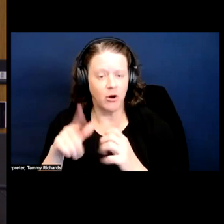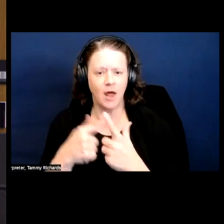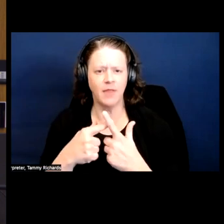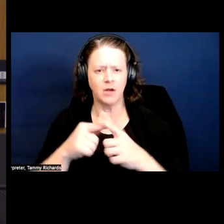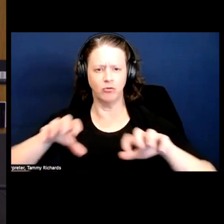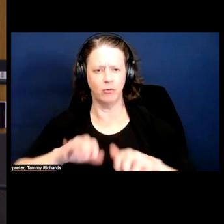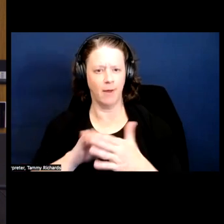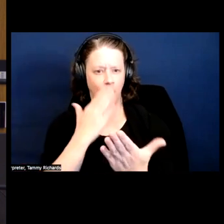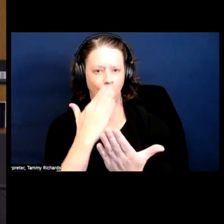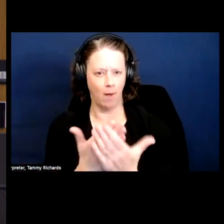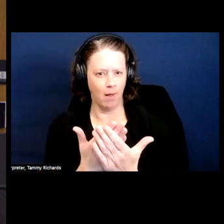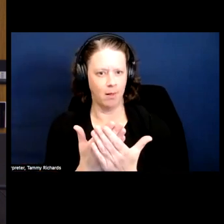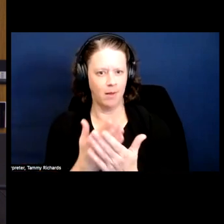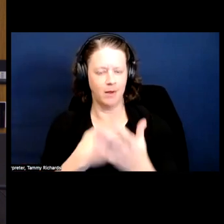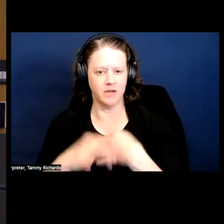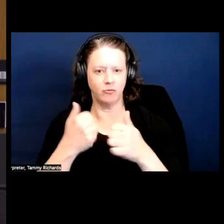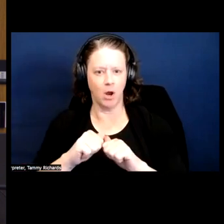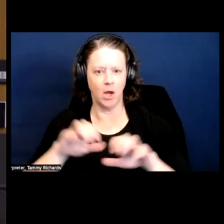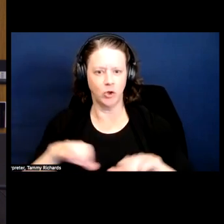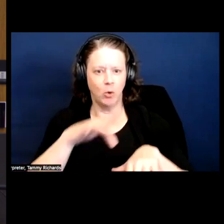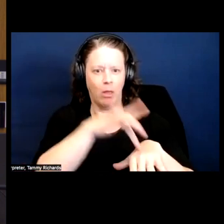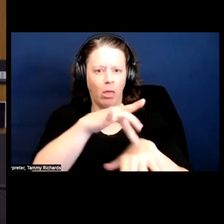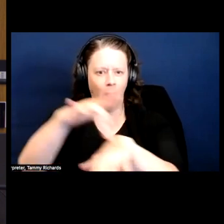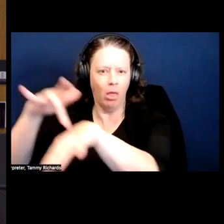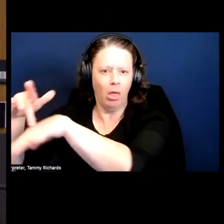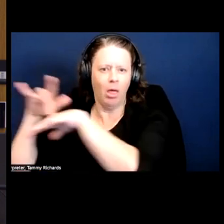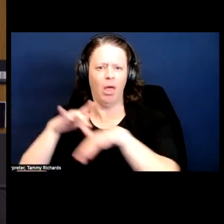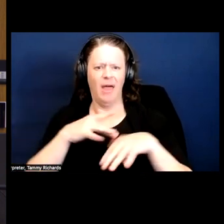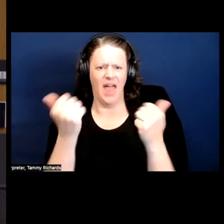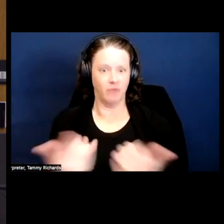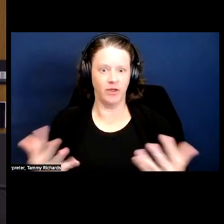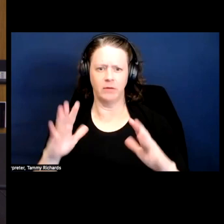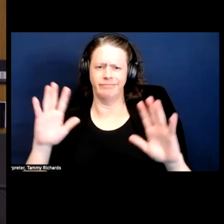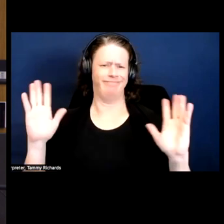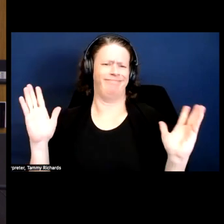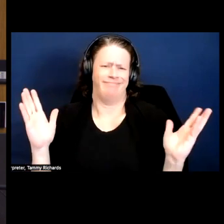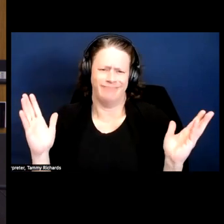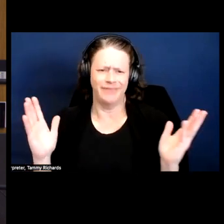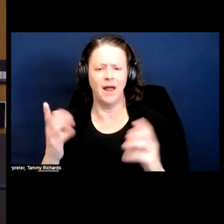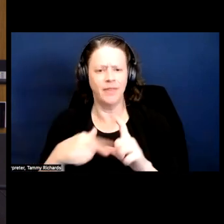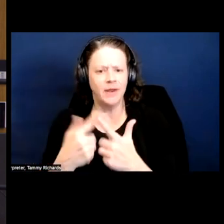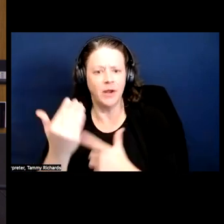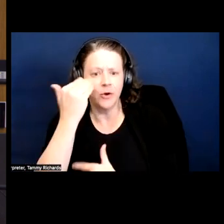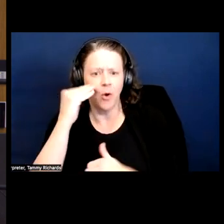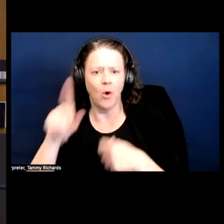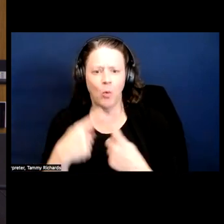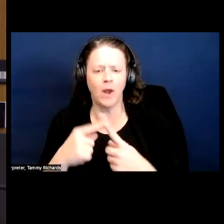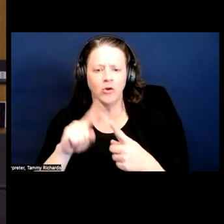well rather than trying to be and do everything, and knowing when is your point to step back, right.